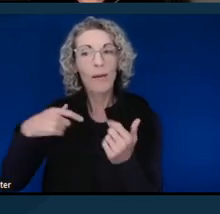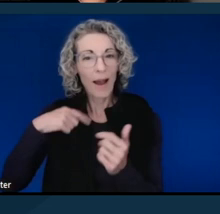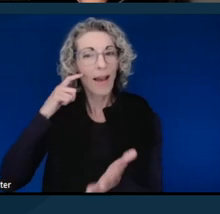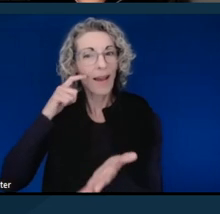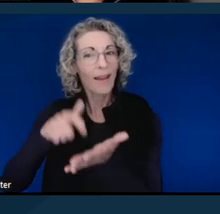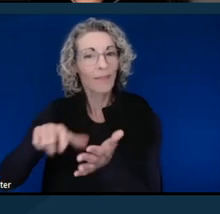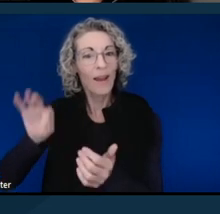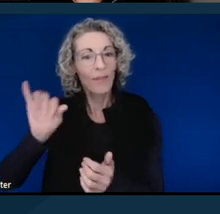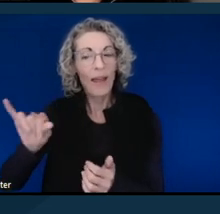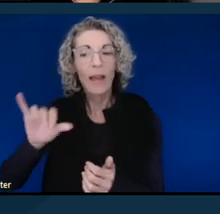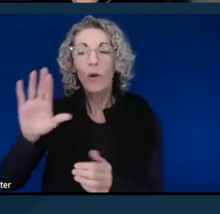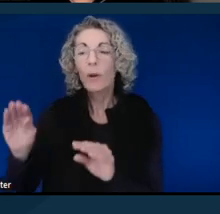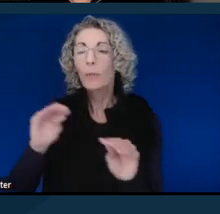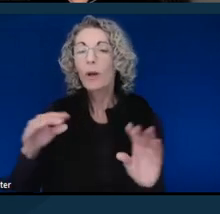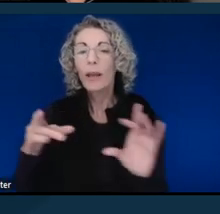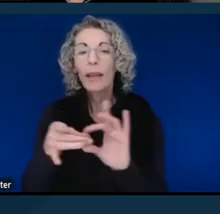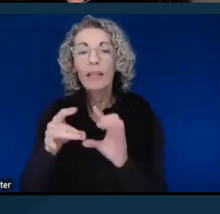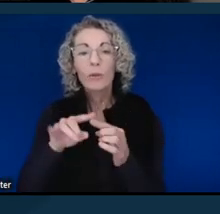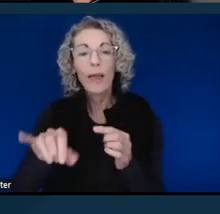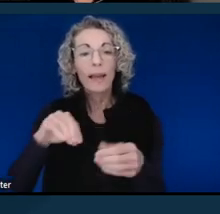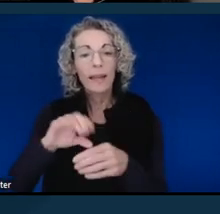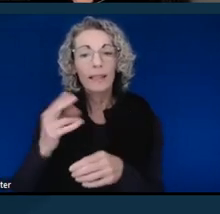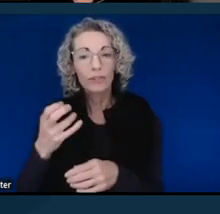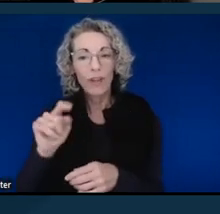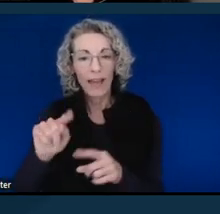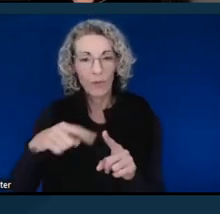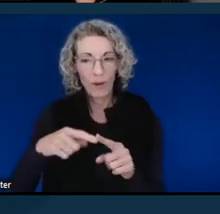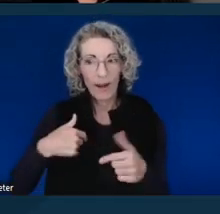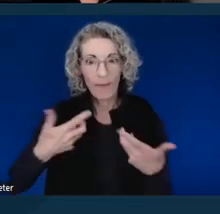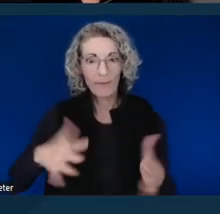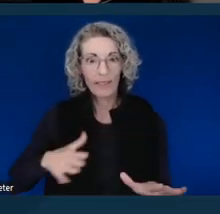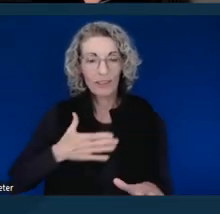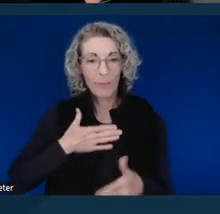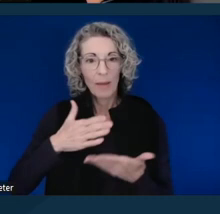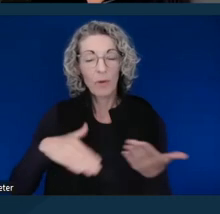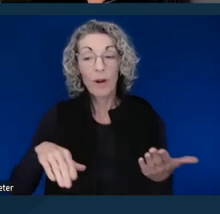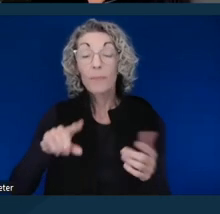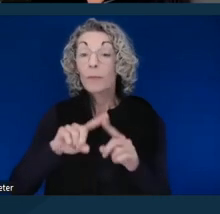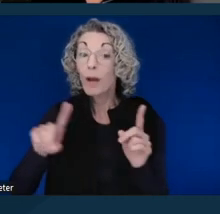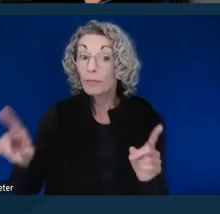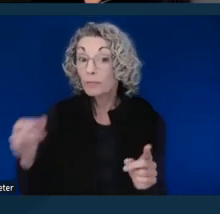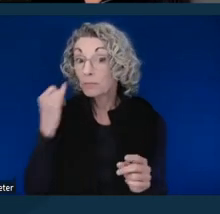as I'm done with my part of the presentation. But I'd say if you have a client who requires that type of accommodation,